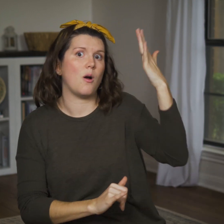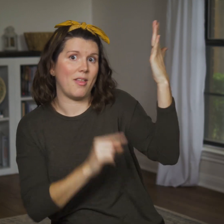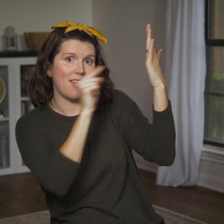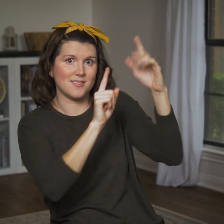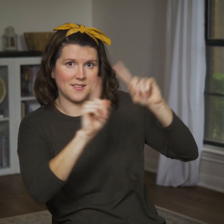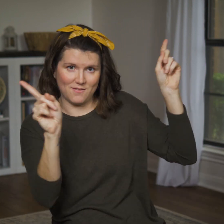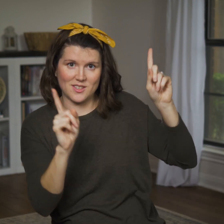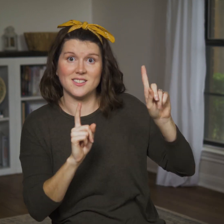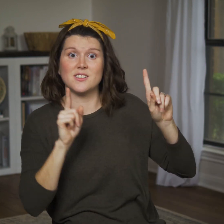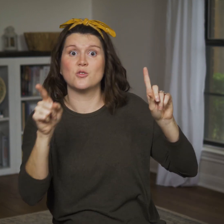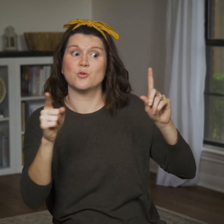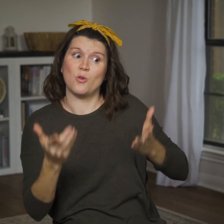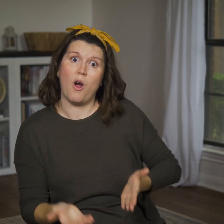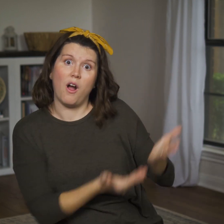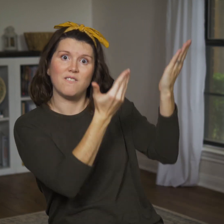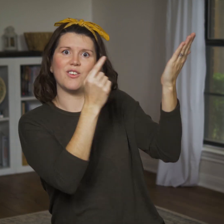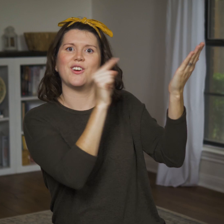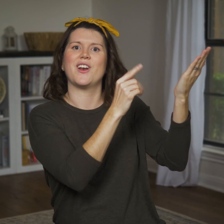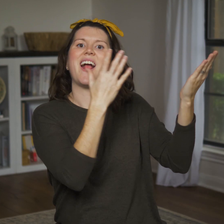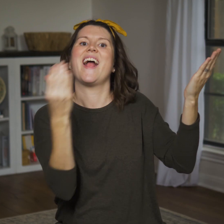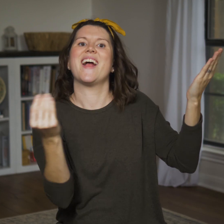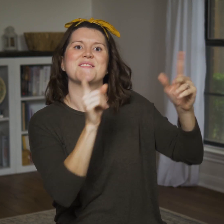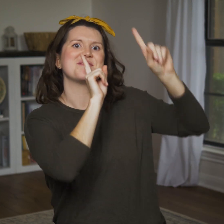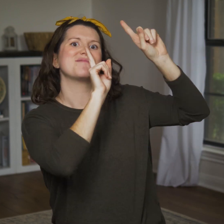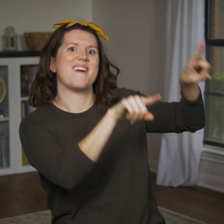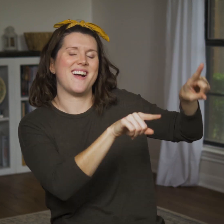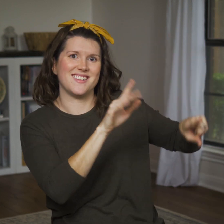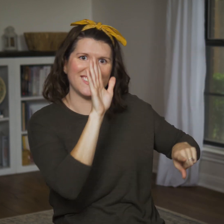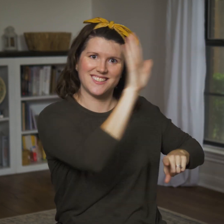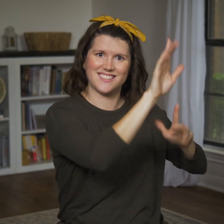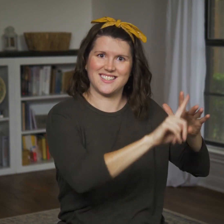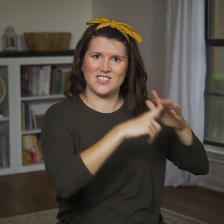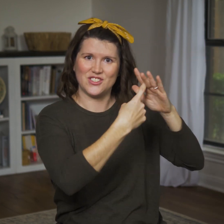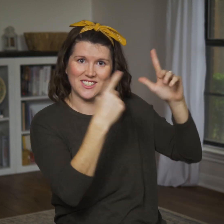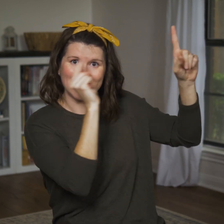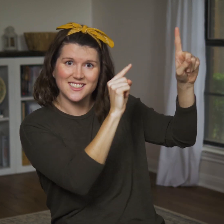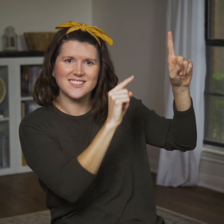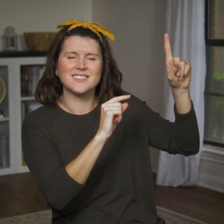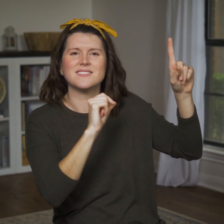But with YHWH, our offerings are a RESPONSE to His initiation.